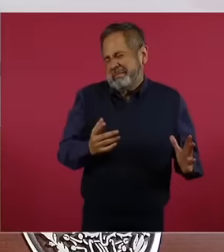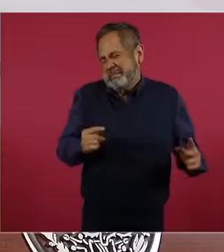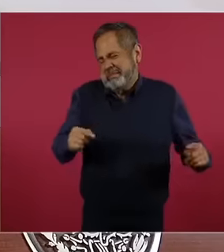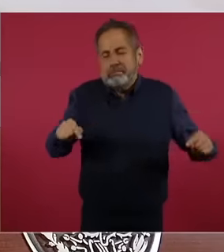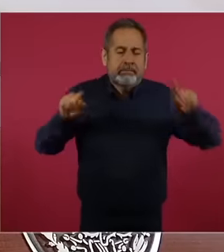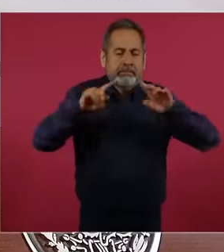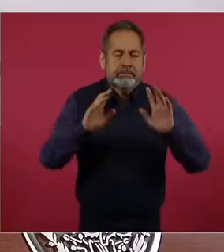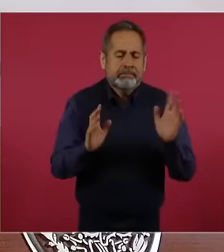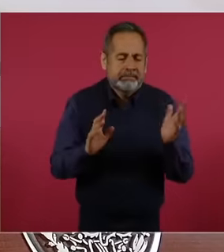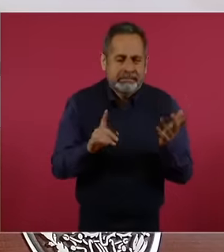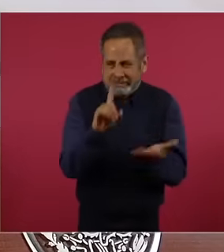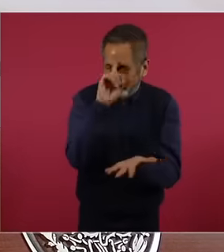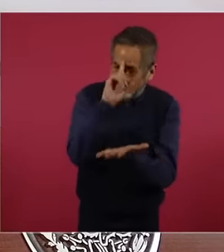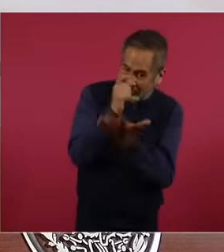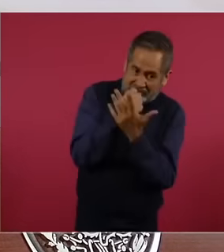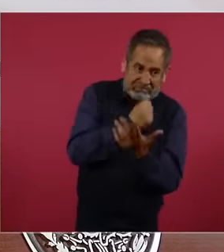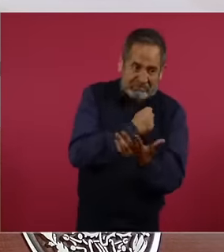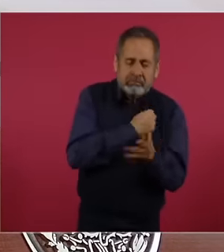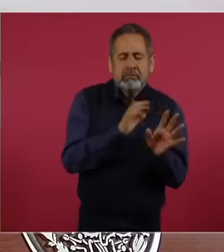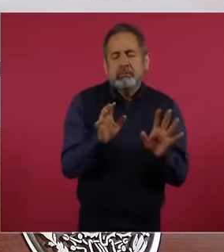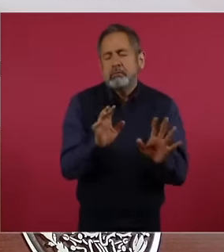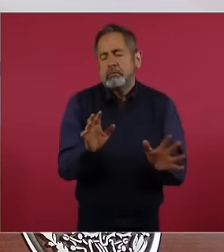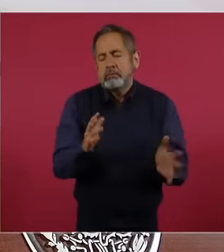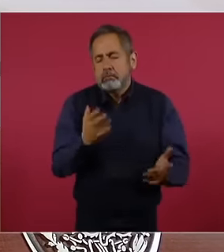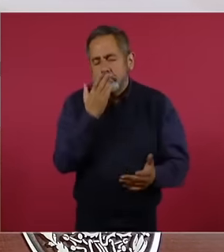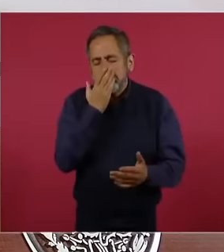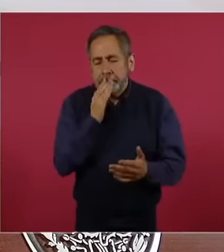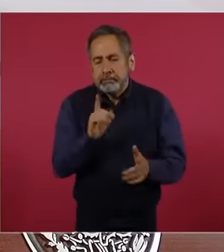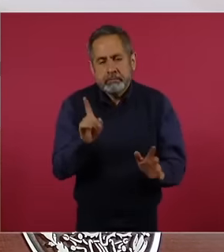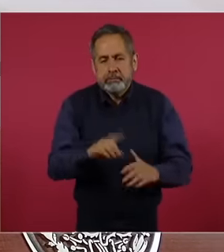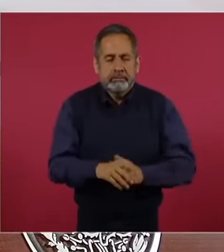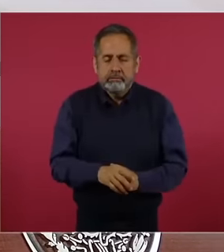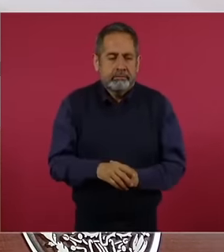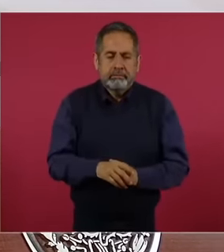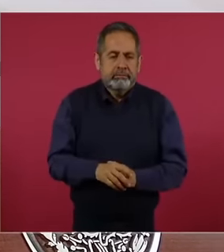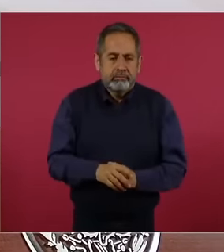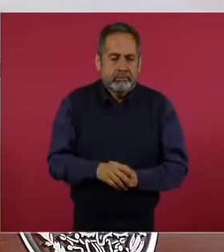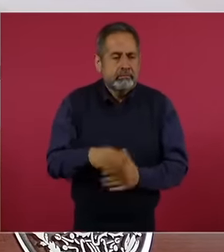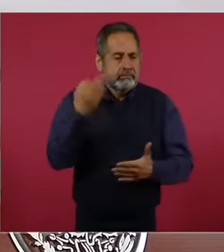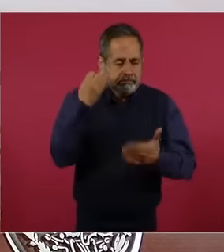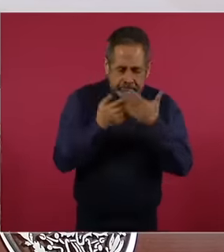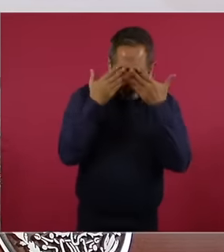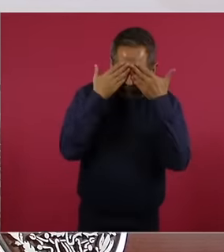that prevents us from seeing things